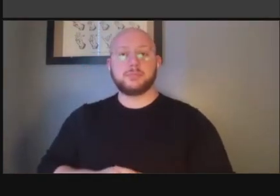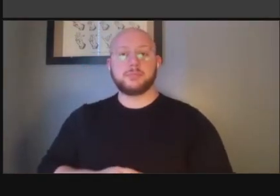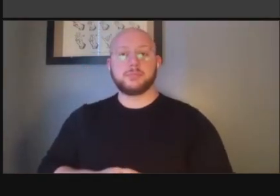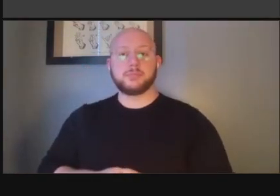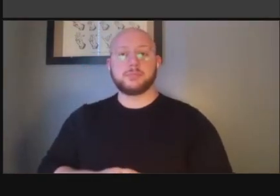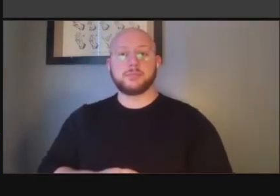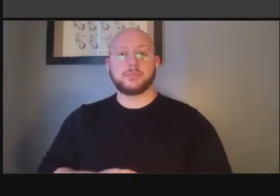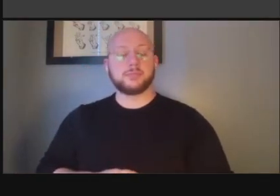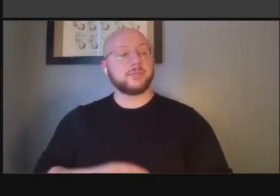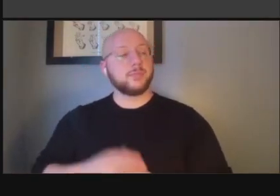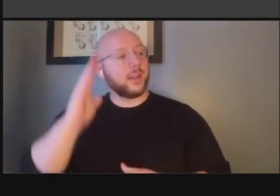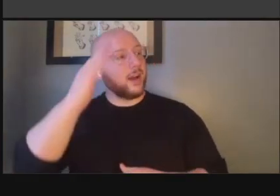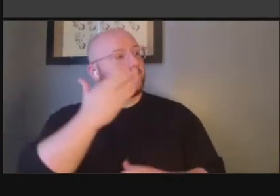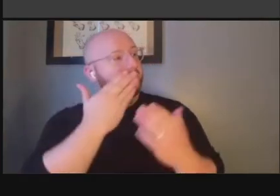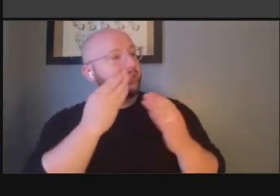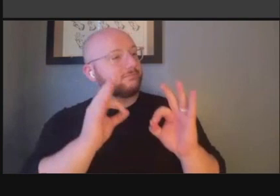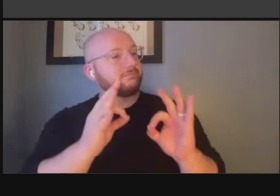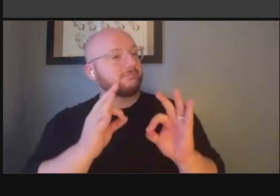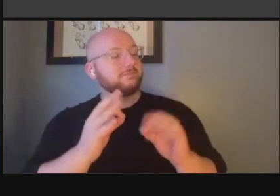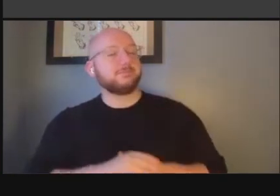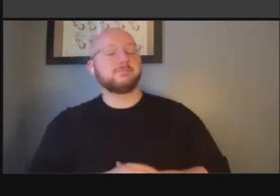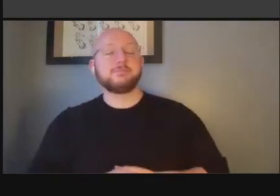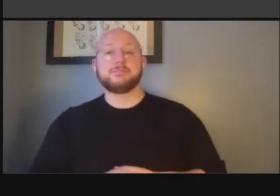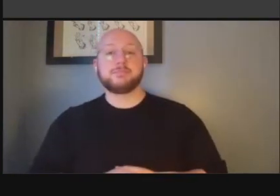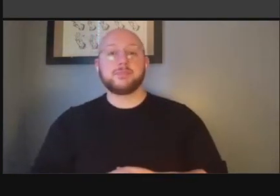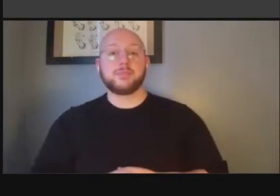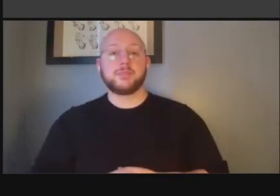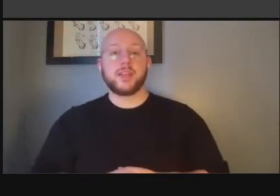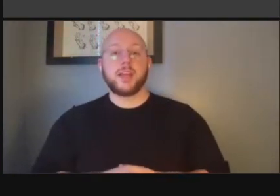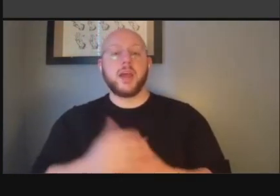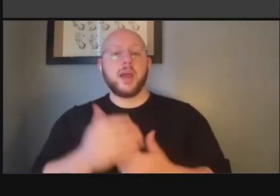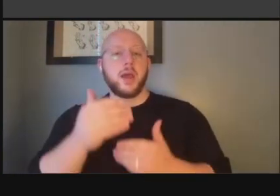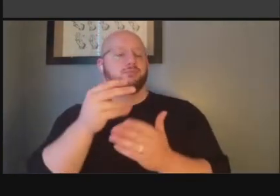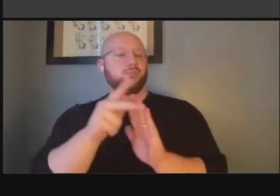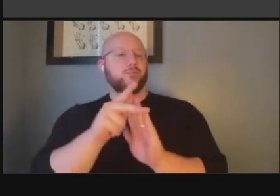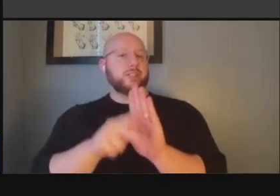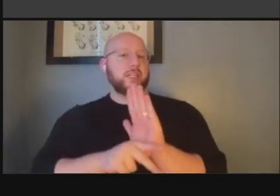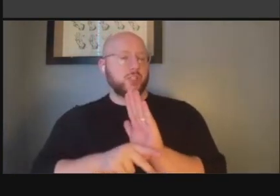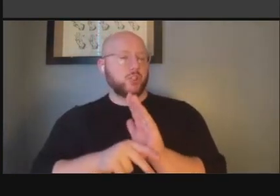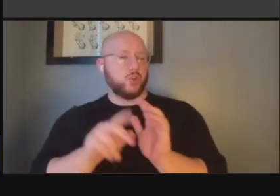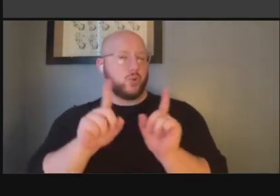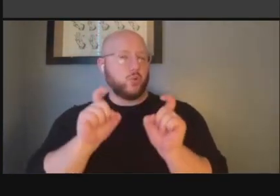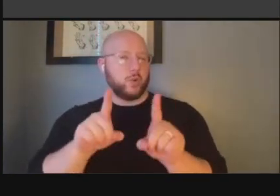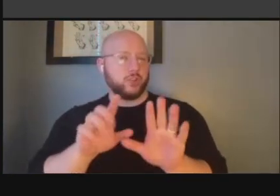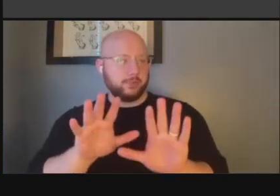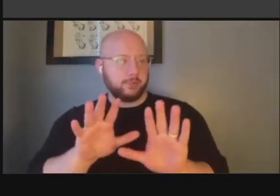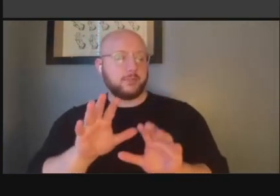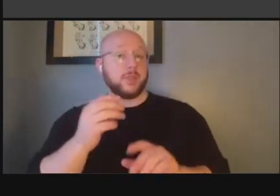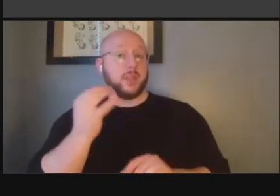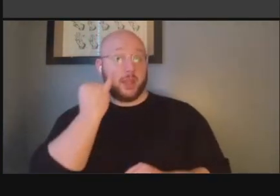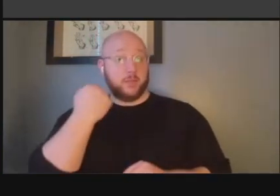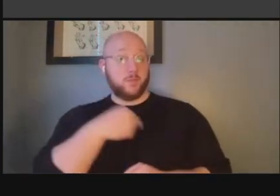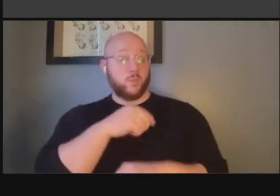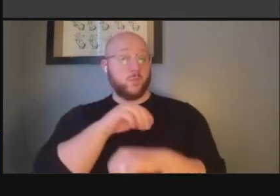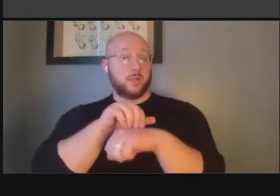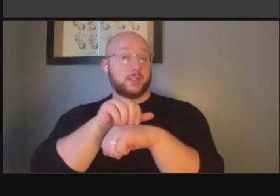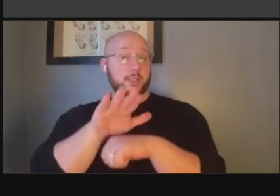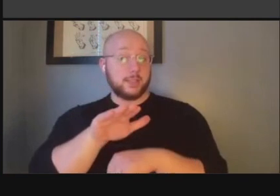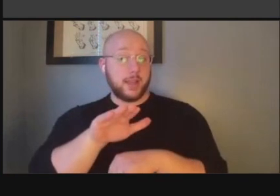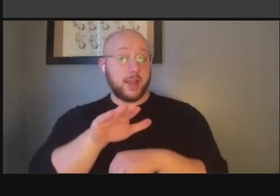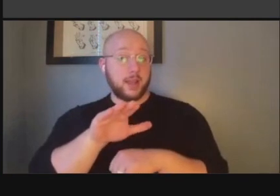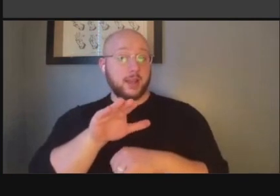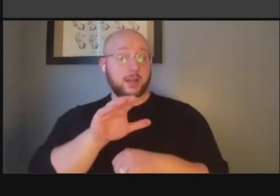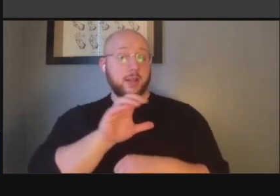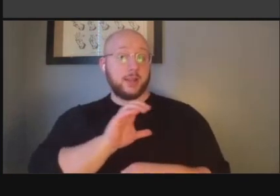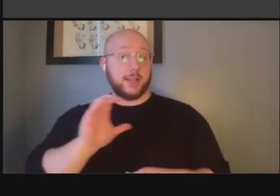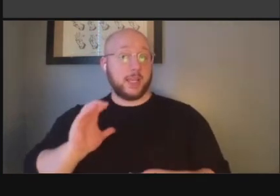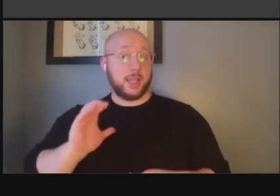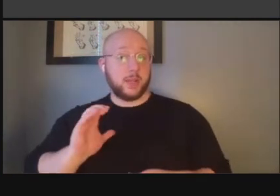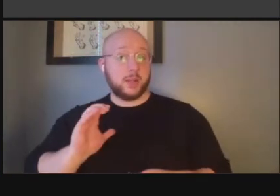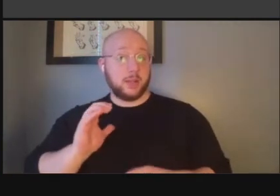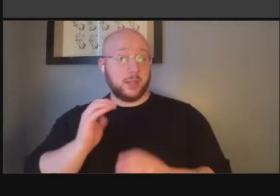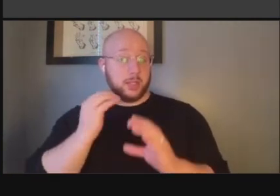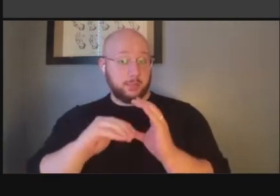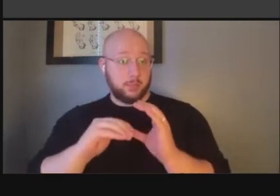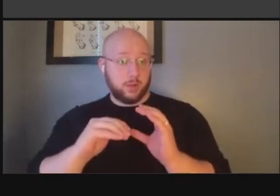hey thank you so um a procedural question if we send the the committee an email is it considered